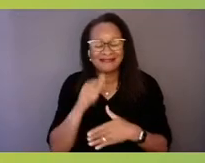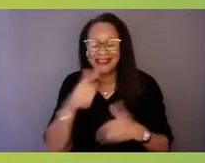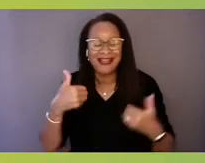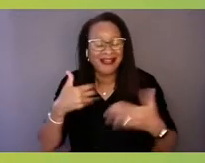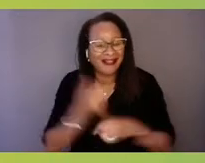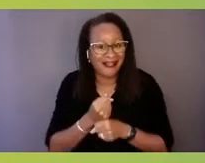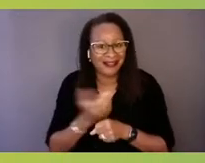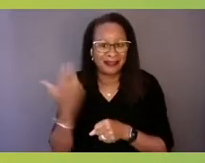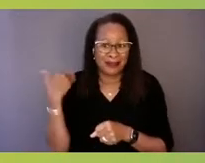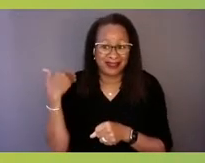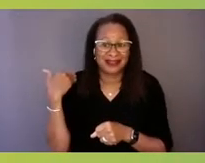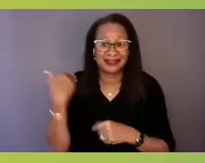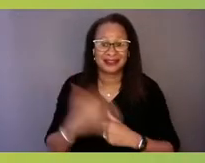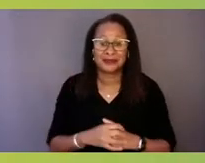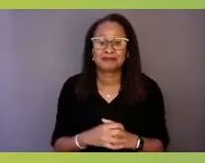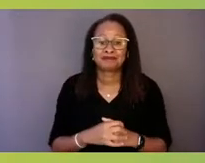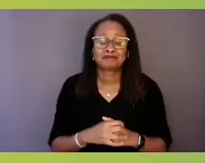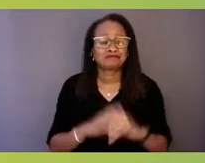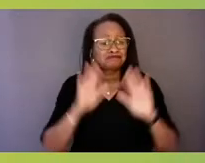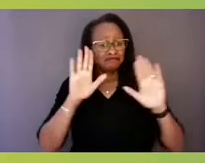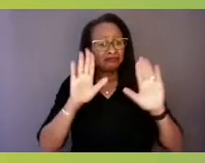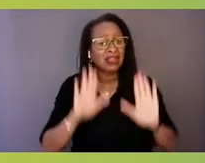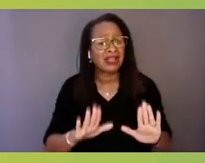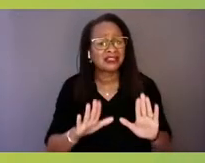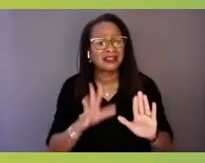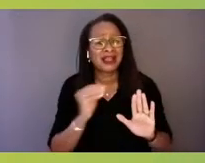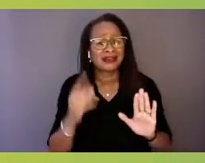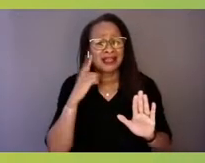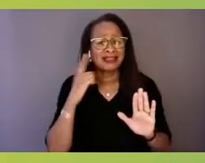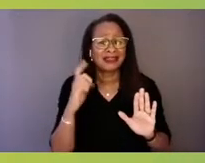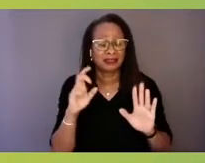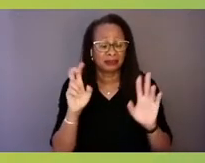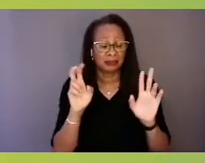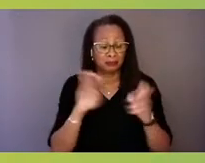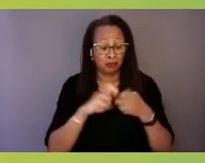Excellent, and I think the issues of stigma and mistrust are important.